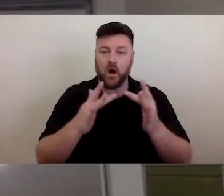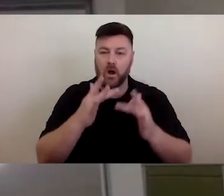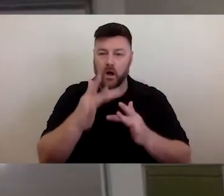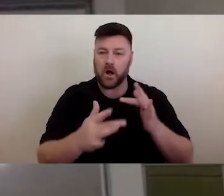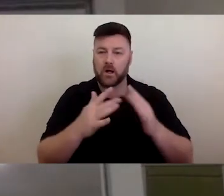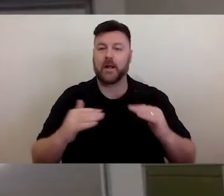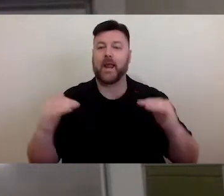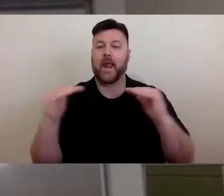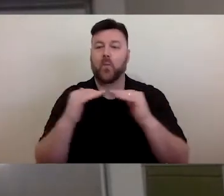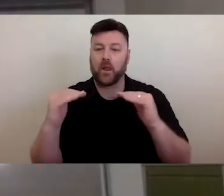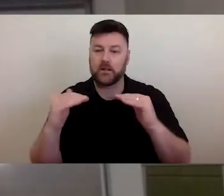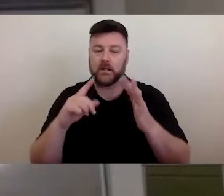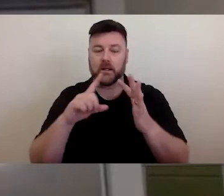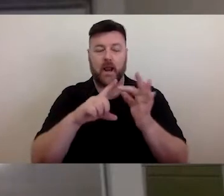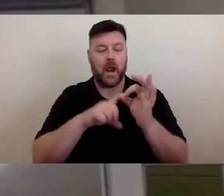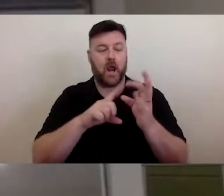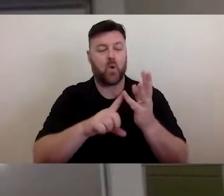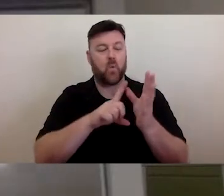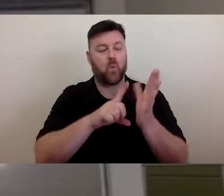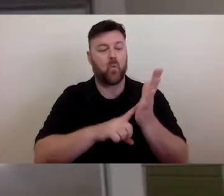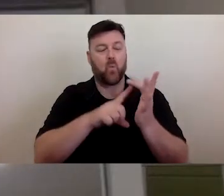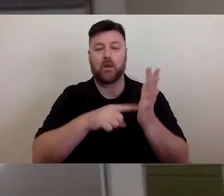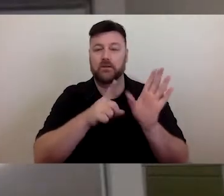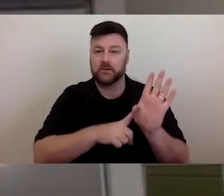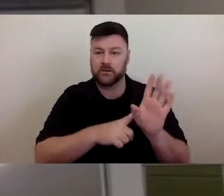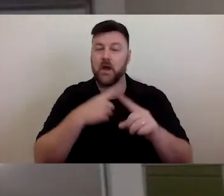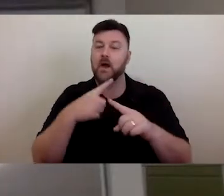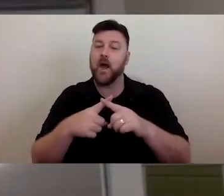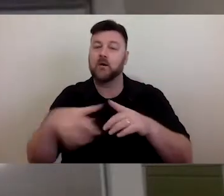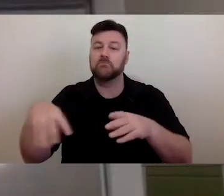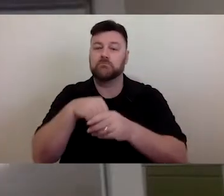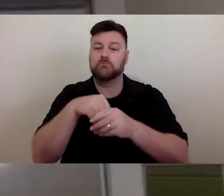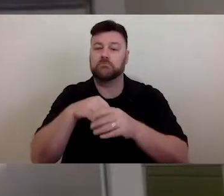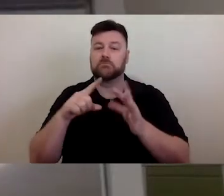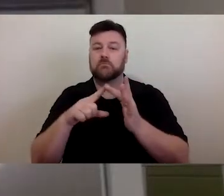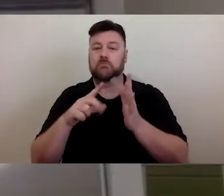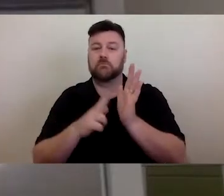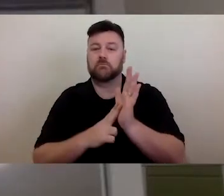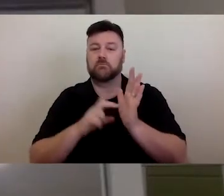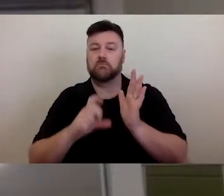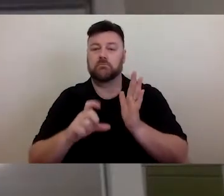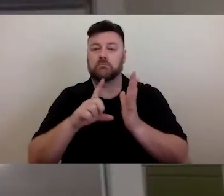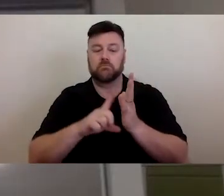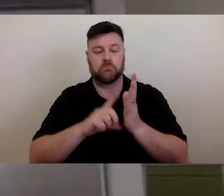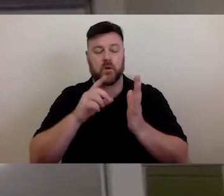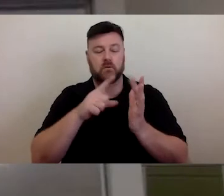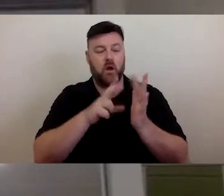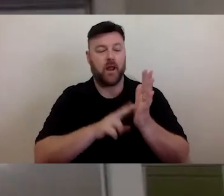So, yeah, hopefully we'll - then we'll have some time for Q&A.